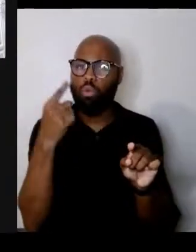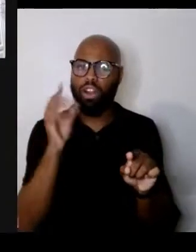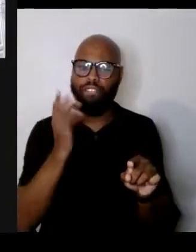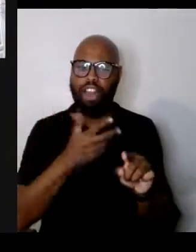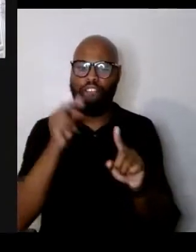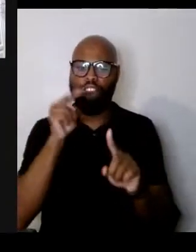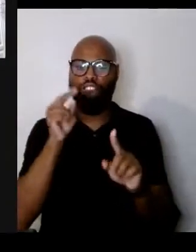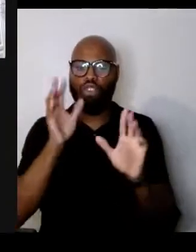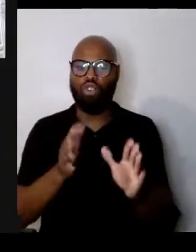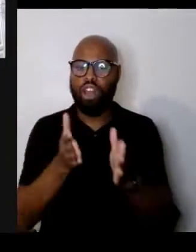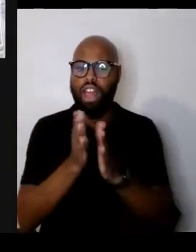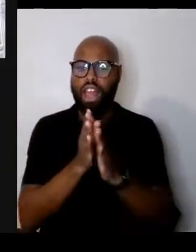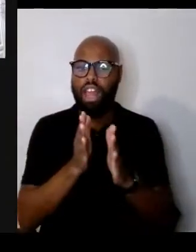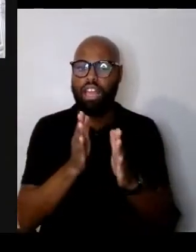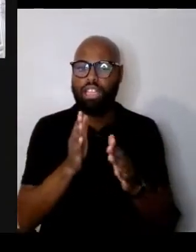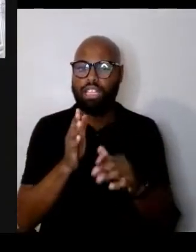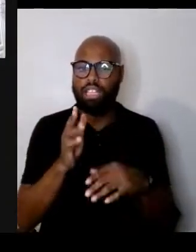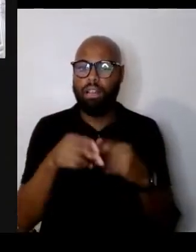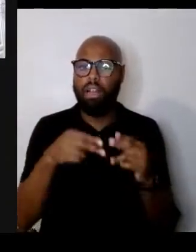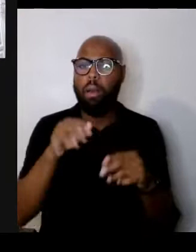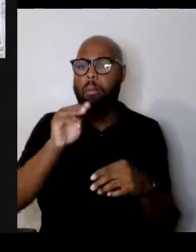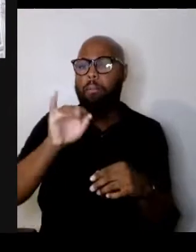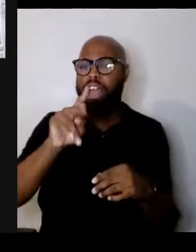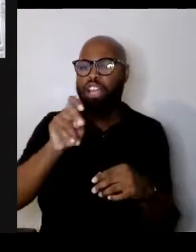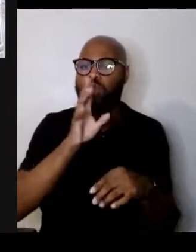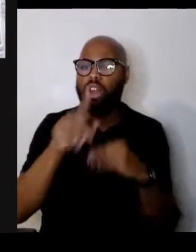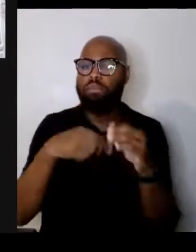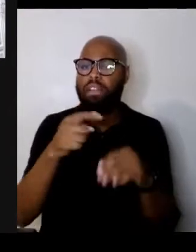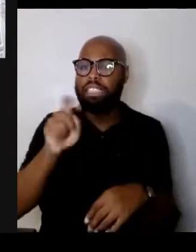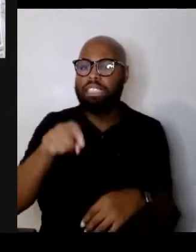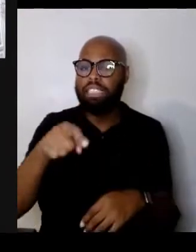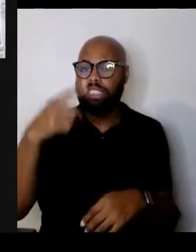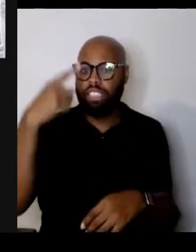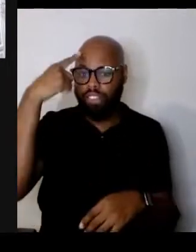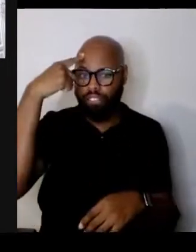Mike you talked about the need for relationships